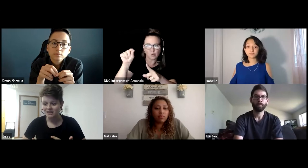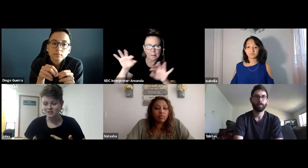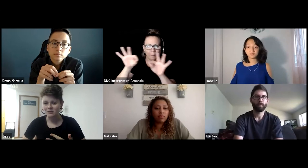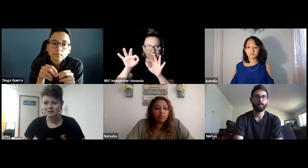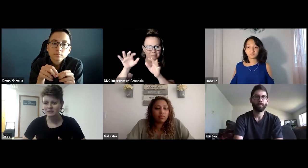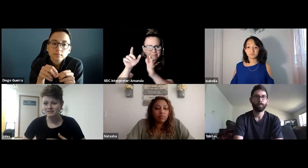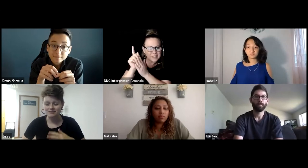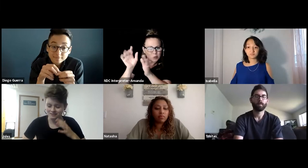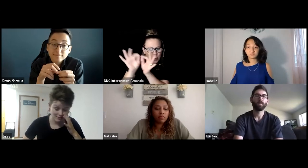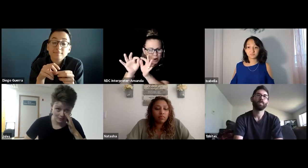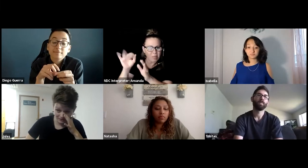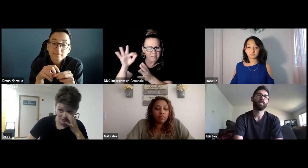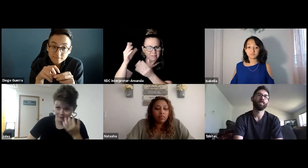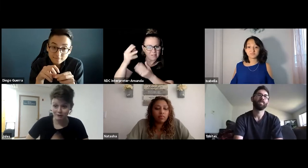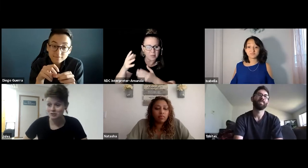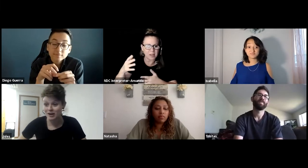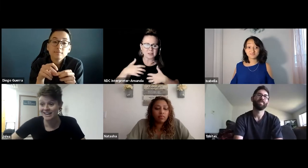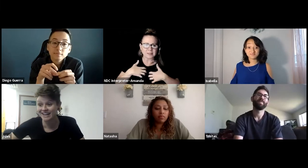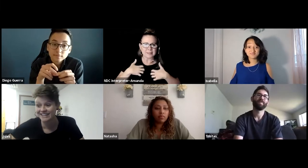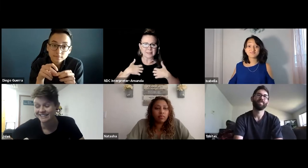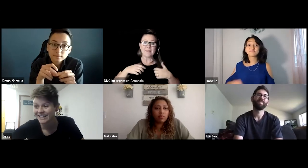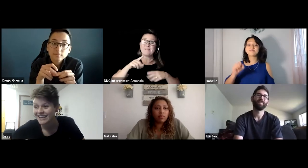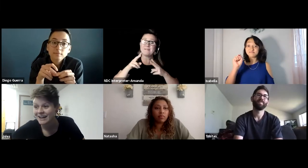So it was, it was super frustrating.